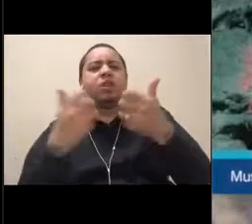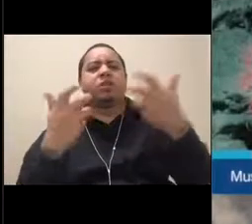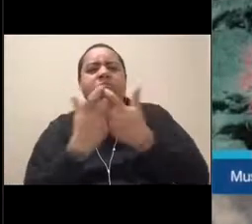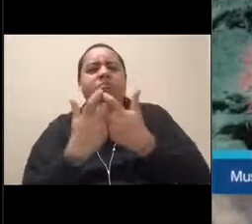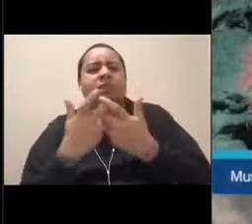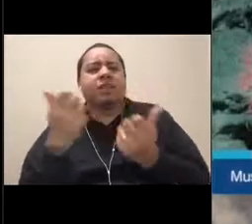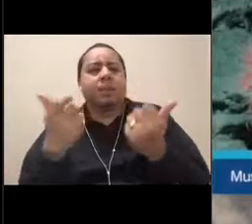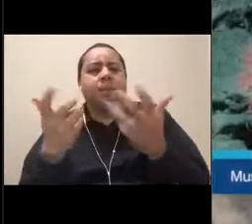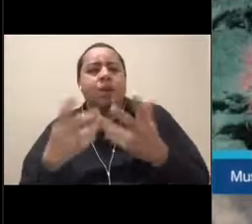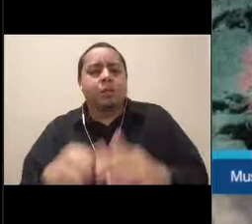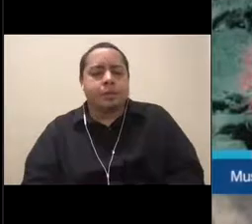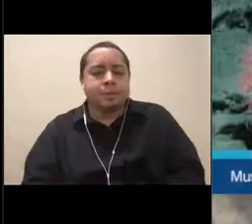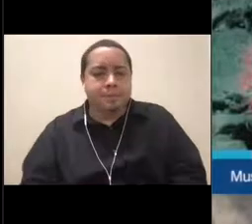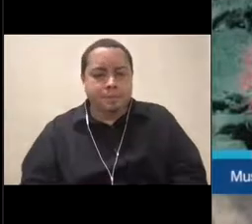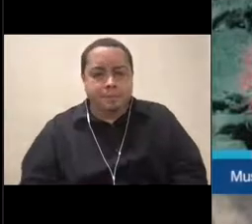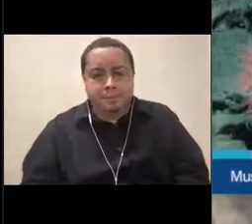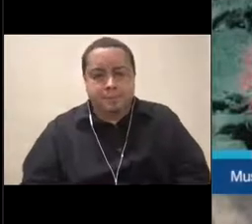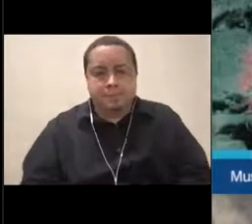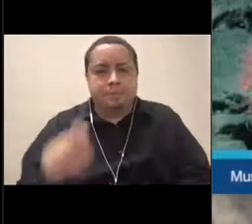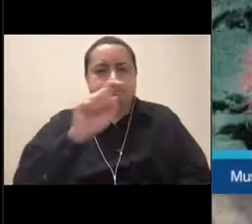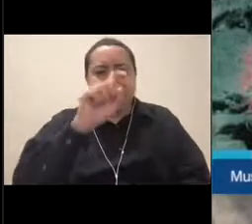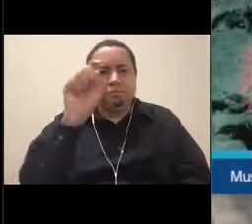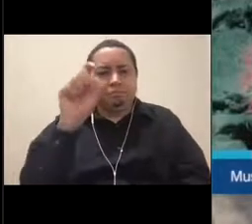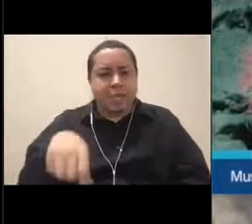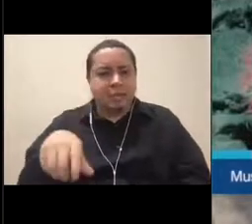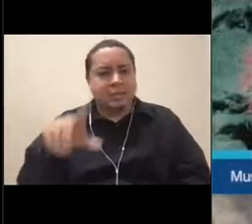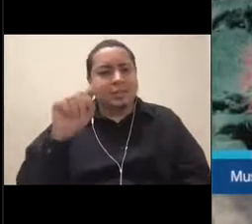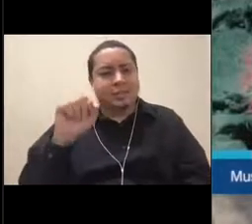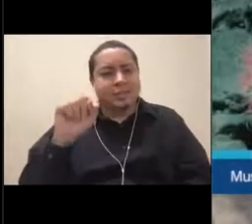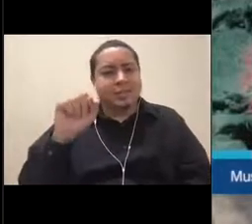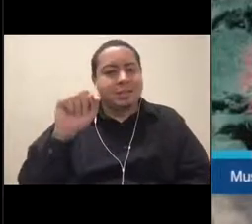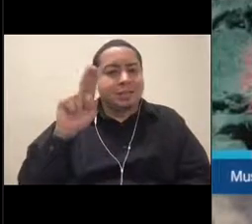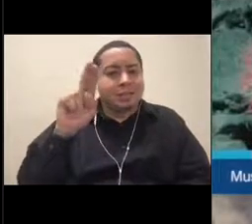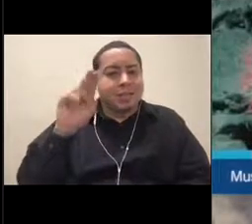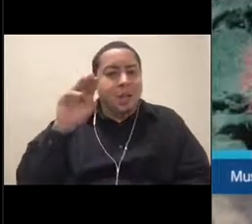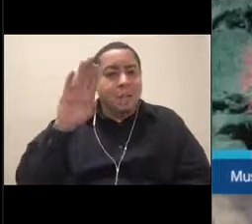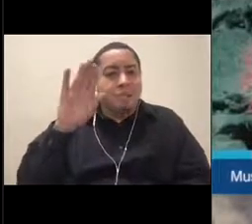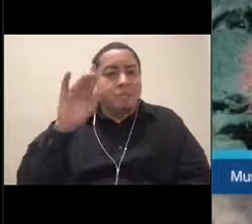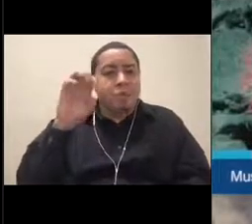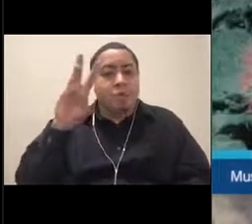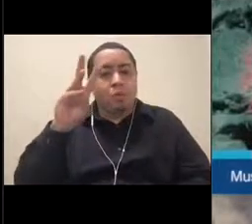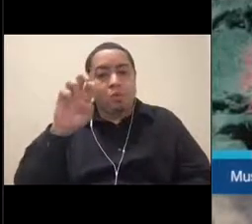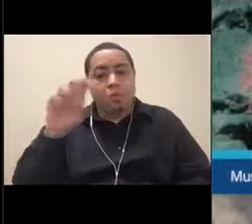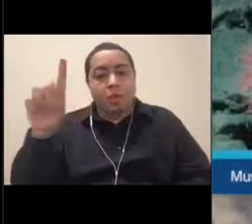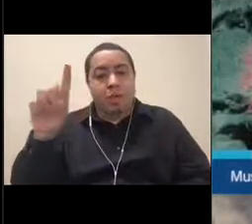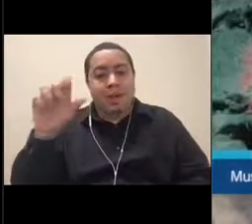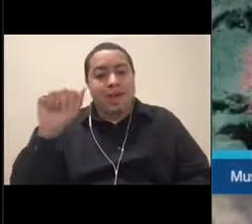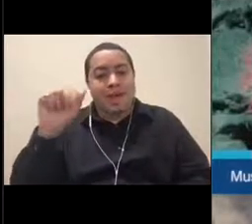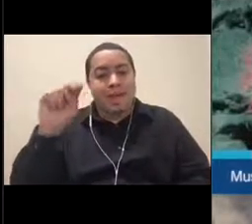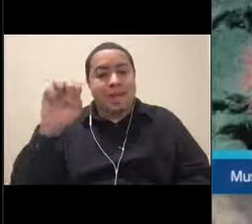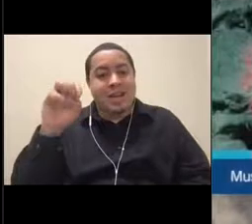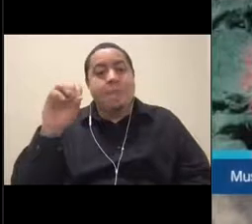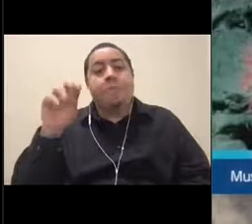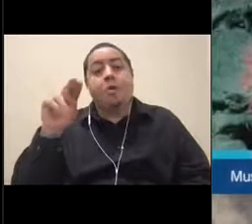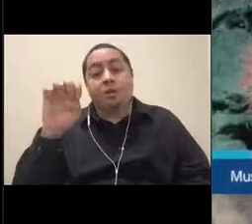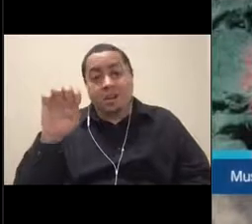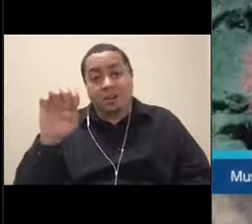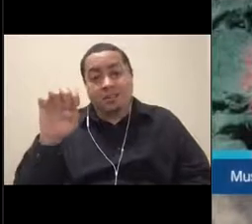So Texas says it's the tumbleweed anemone. And I have to say, everyone seems to agree with him.